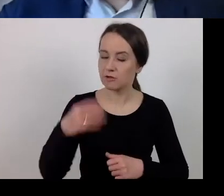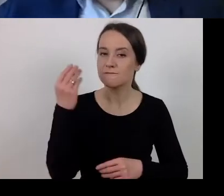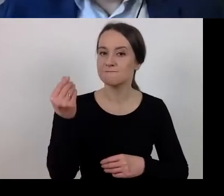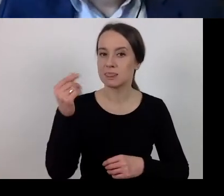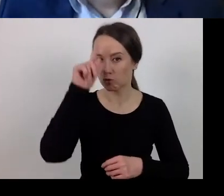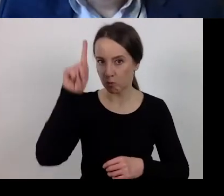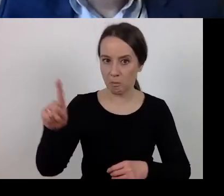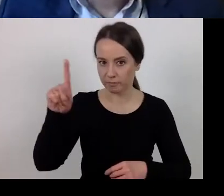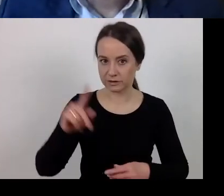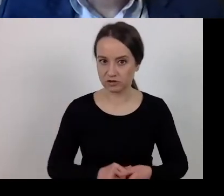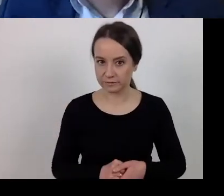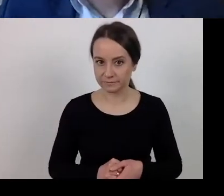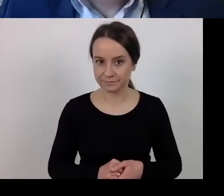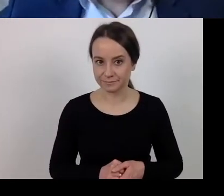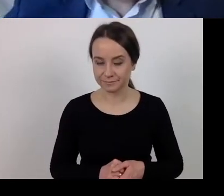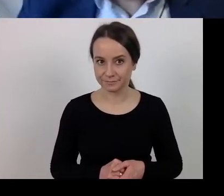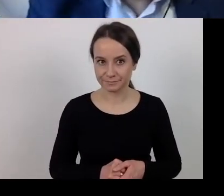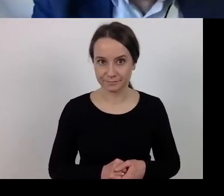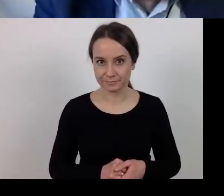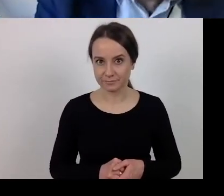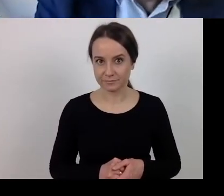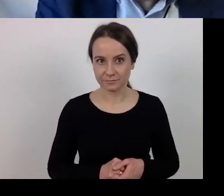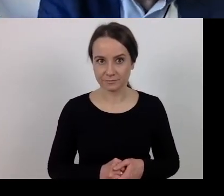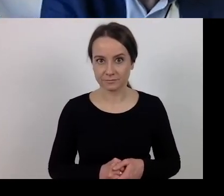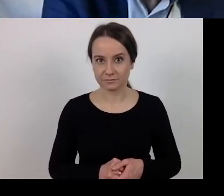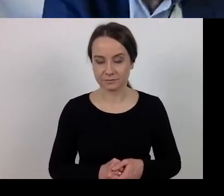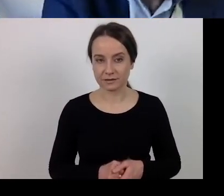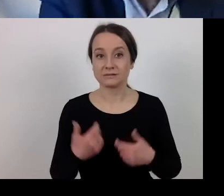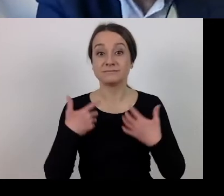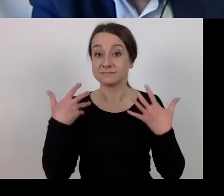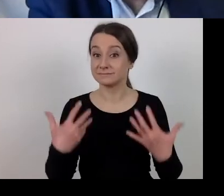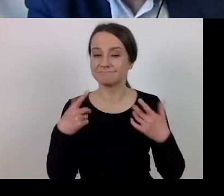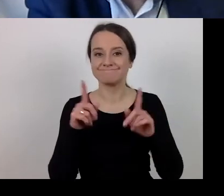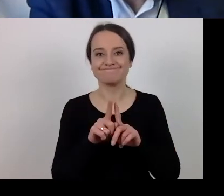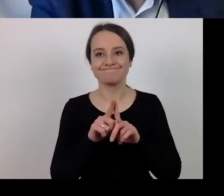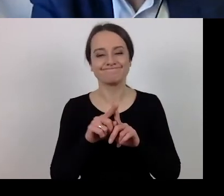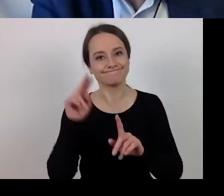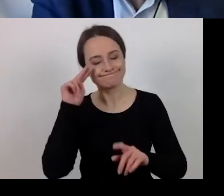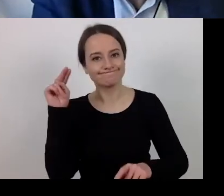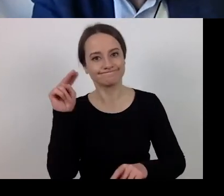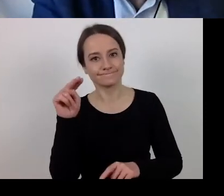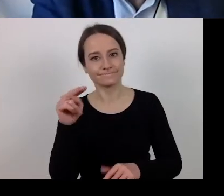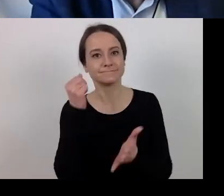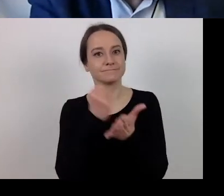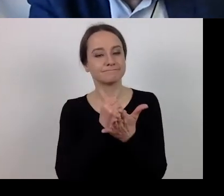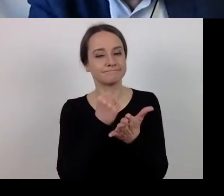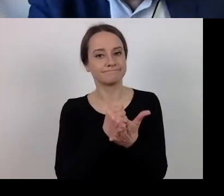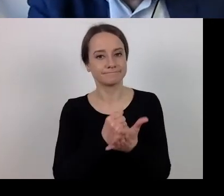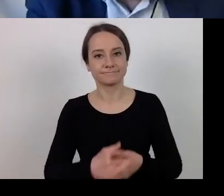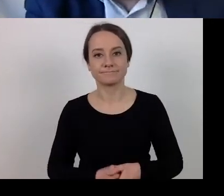Please bear in mind some points related to what I said.